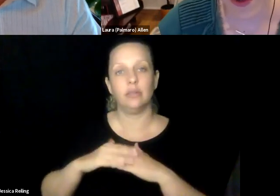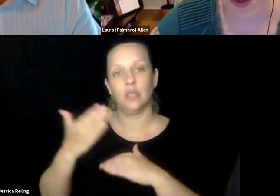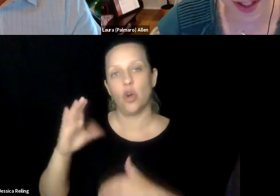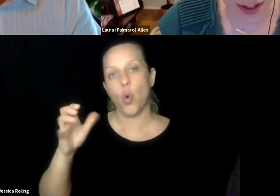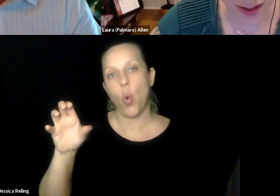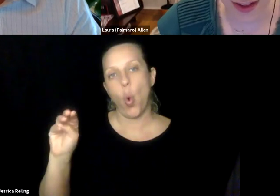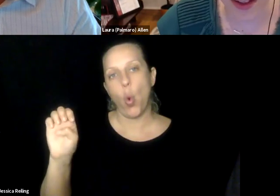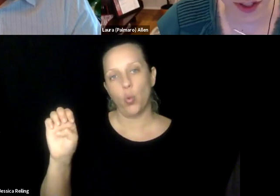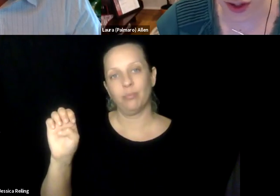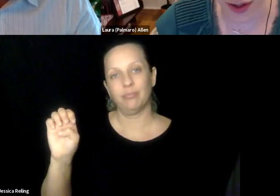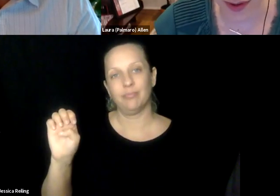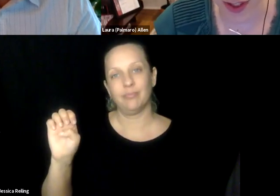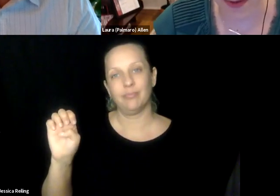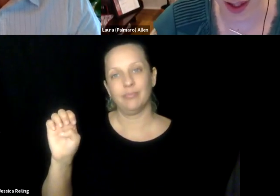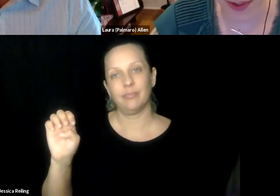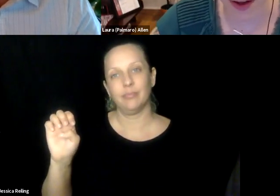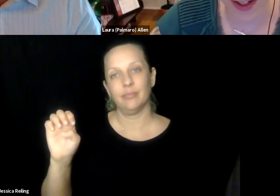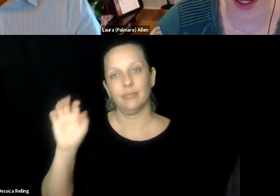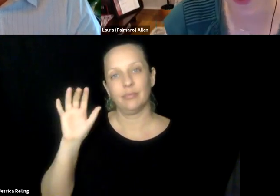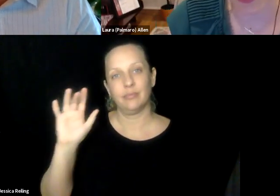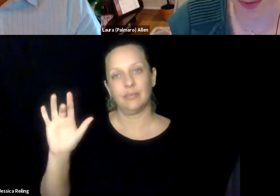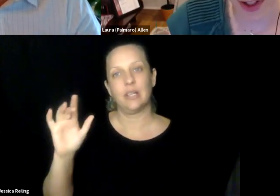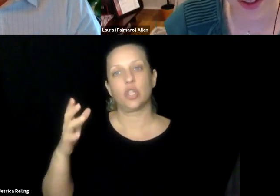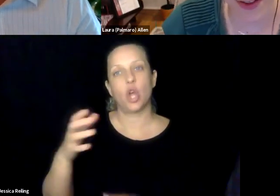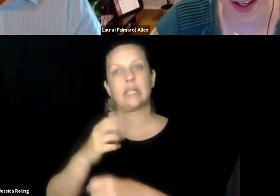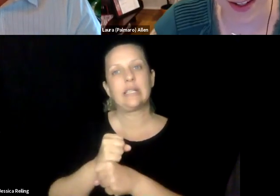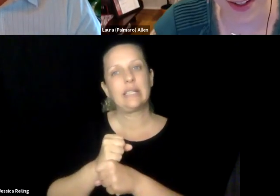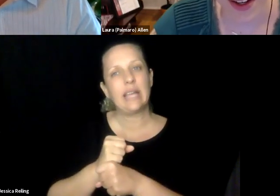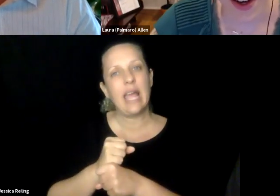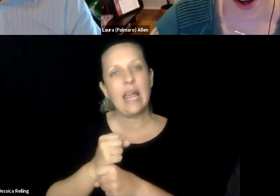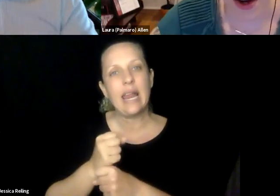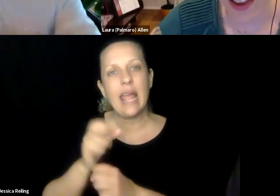I know there's a lot of different things going on, for example, on the